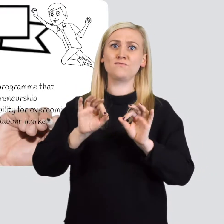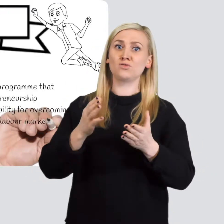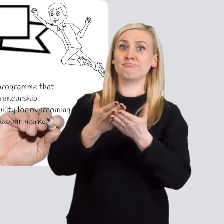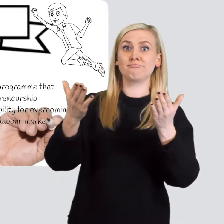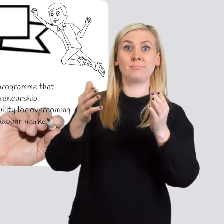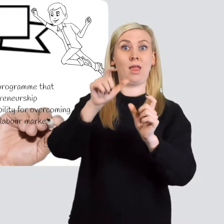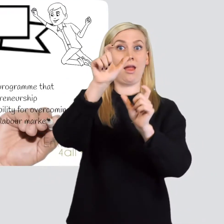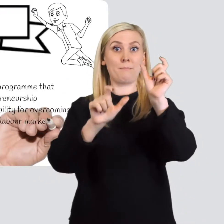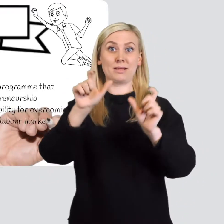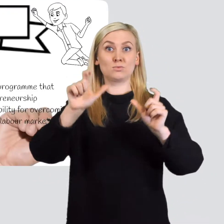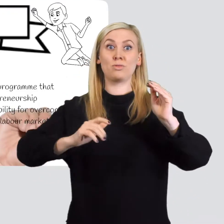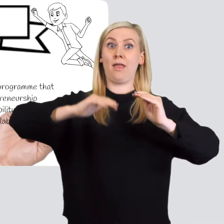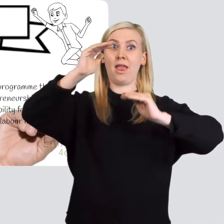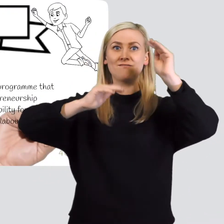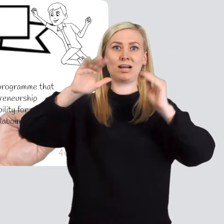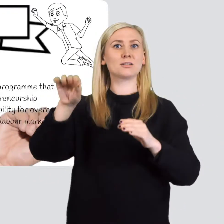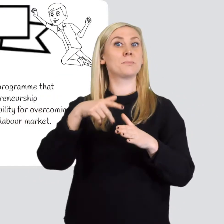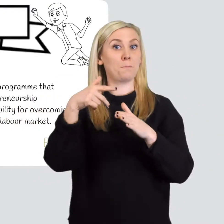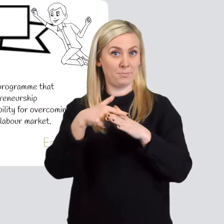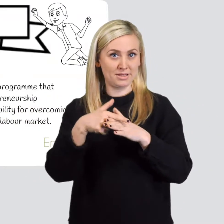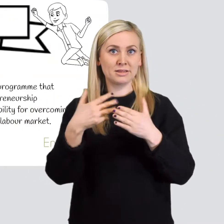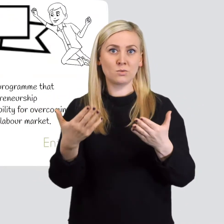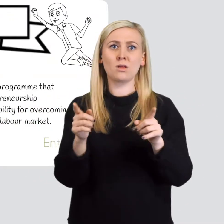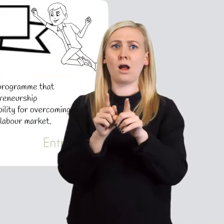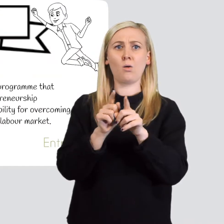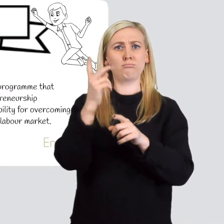for adults with disabilities